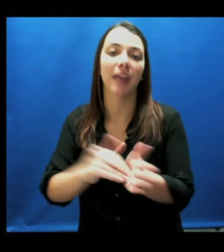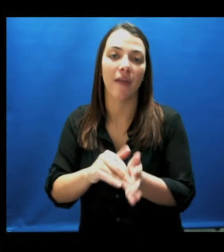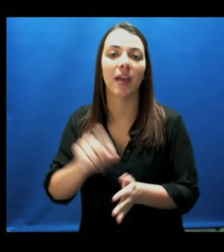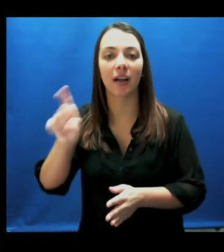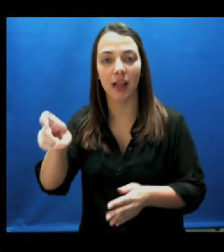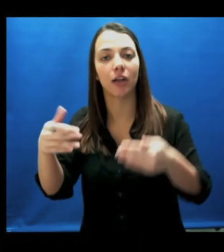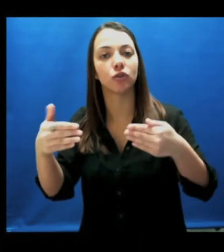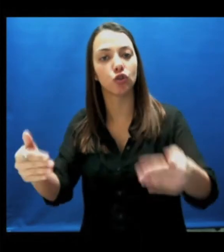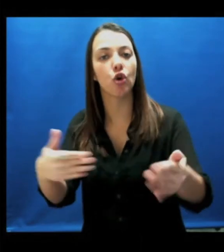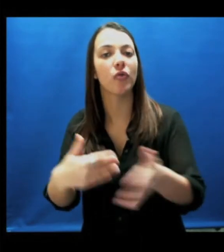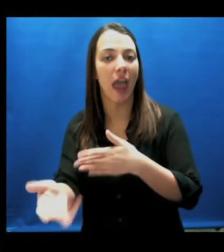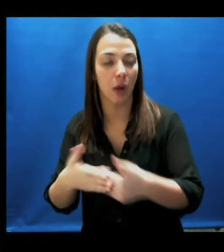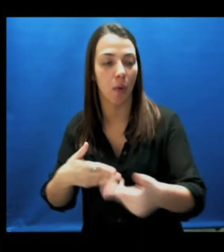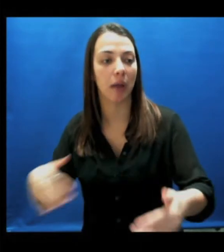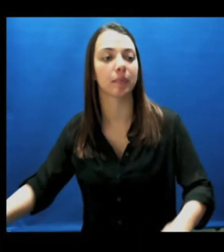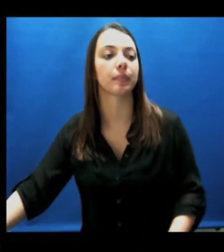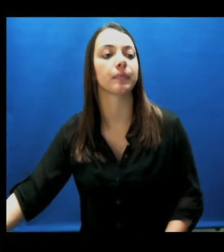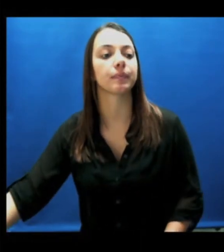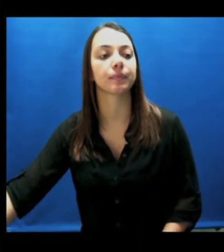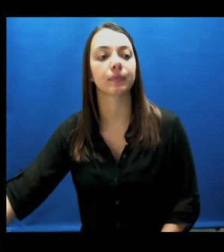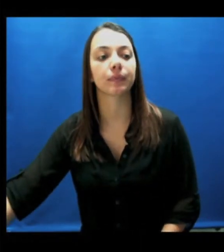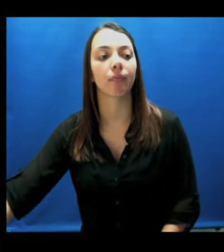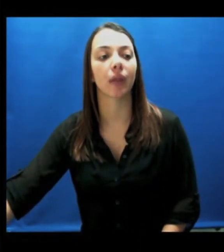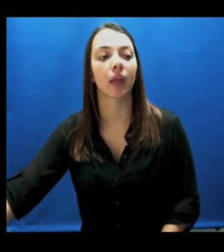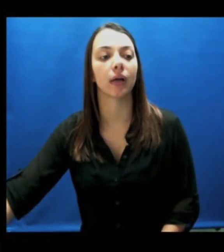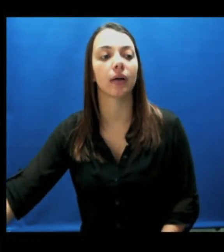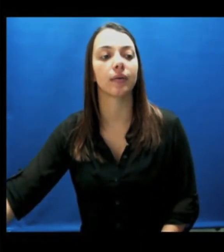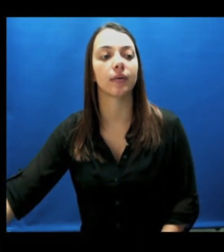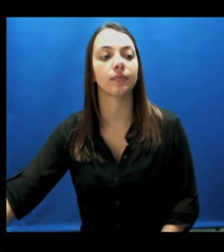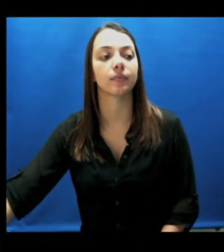Click "Continue anyway"